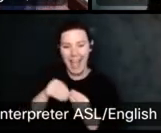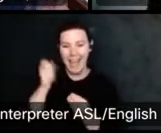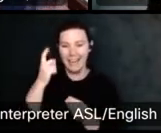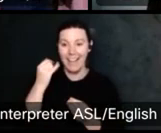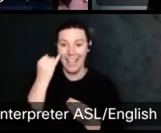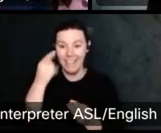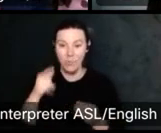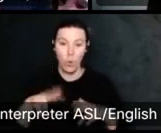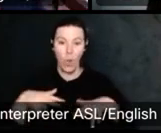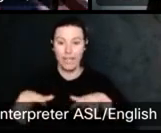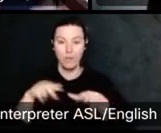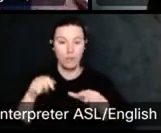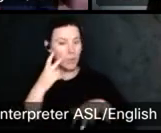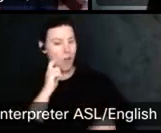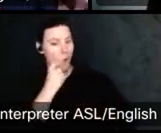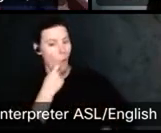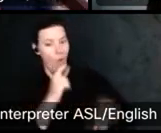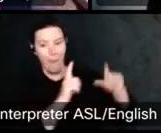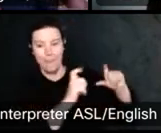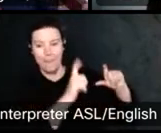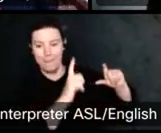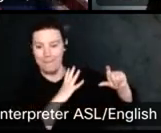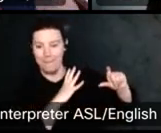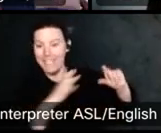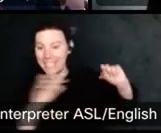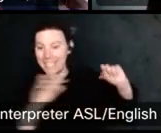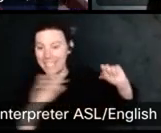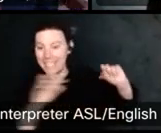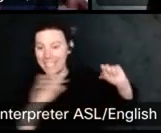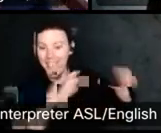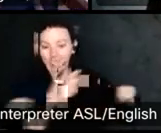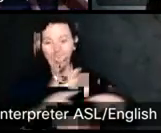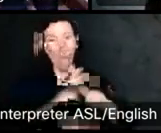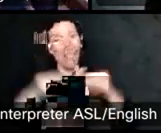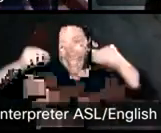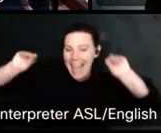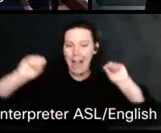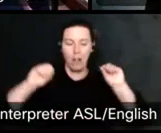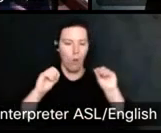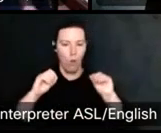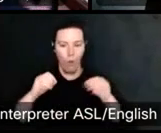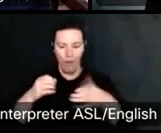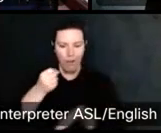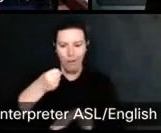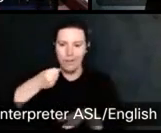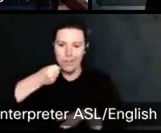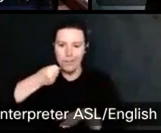You can do that you just can't make T shirts out of it. You can't sell it. You can't make mugs so you're not allowed to profit from it.